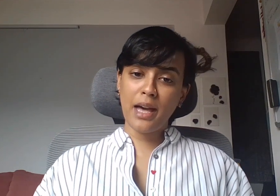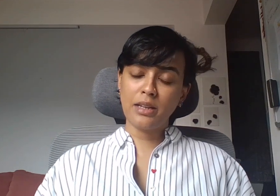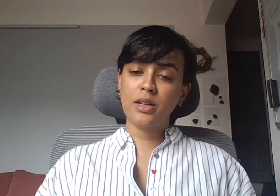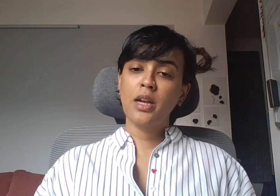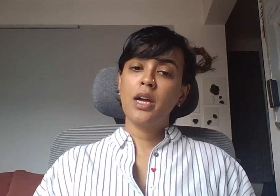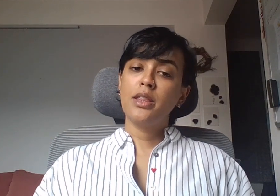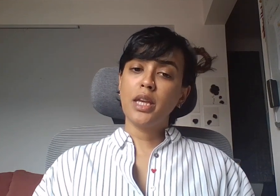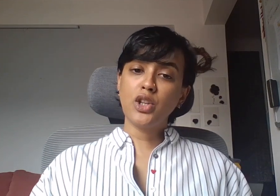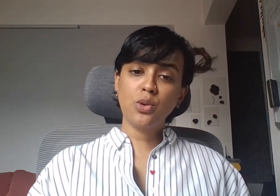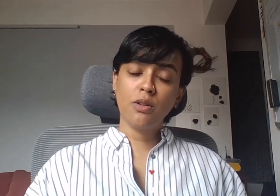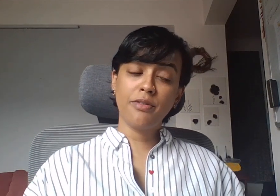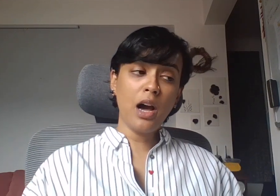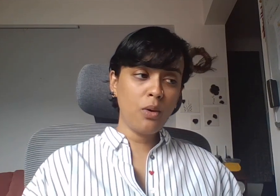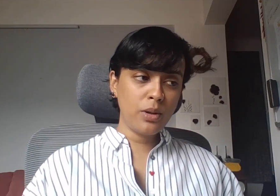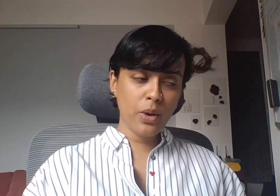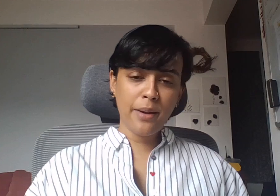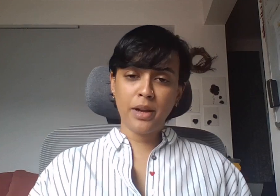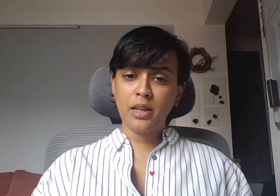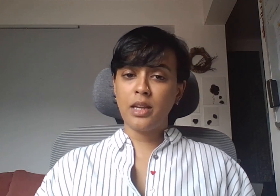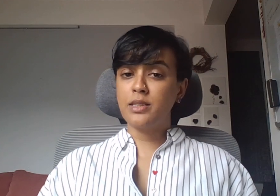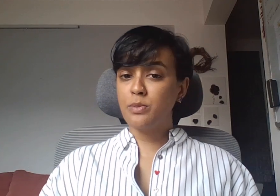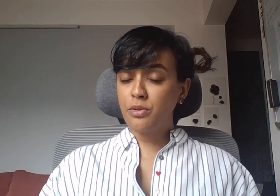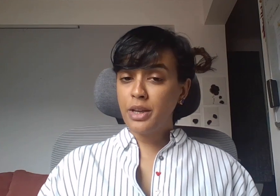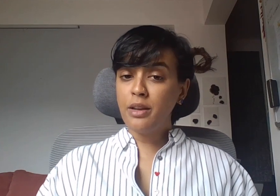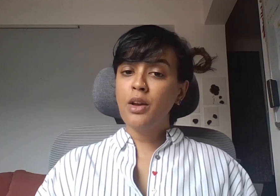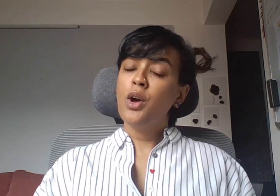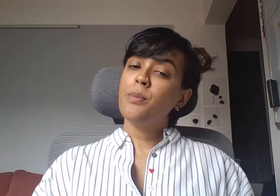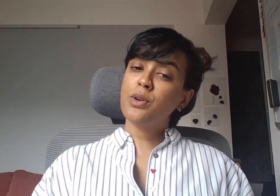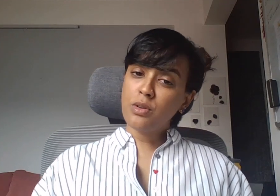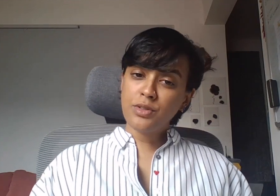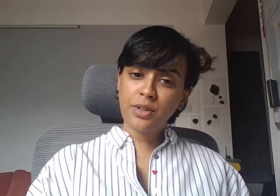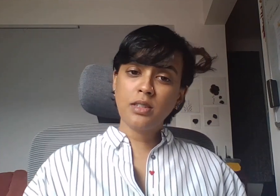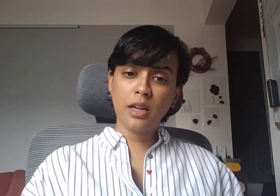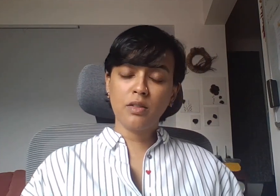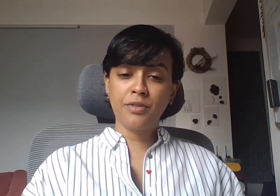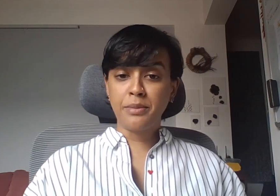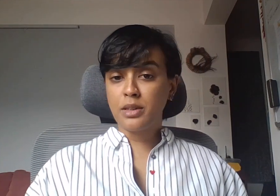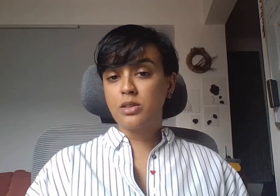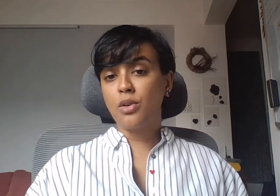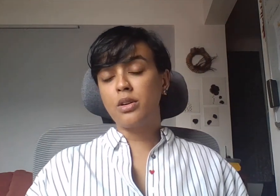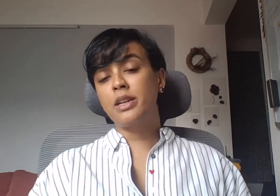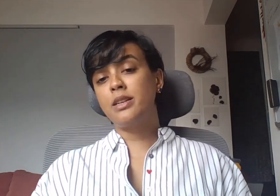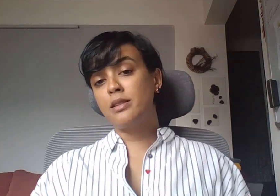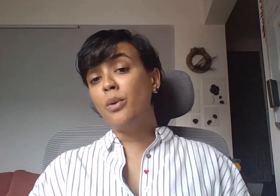at the issue of how and where money is moving, but also the state of feminists organizing